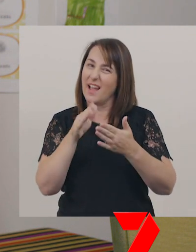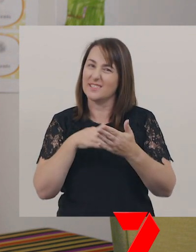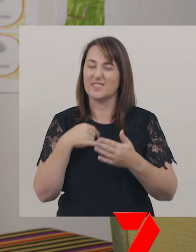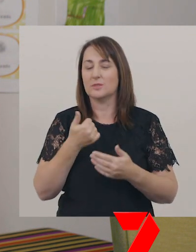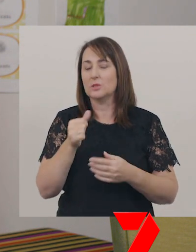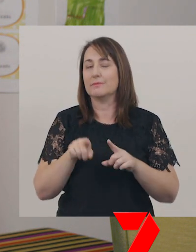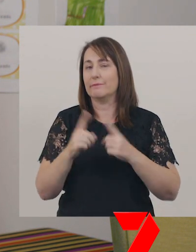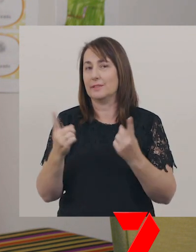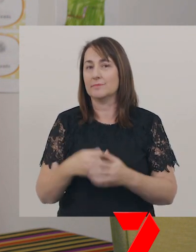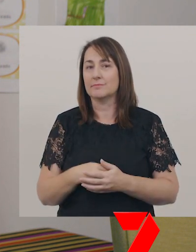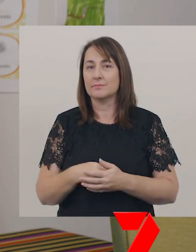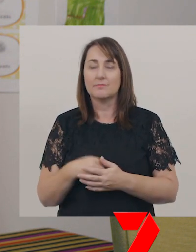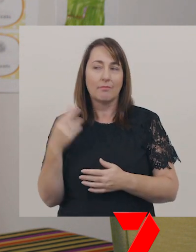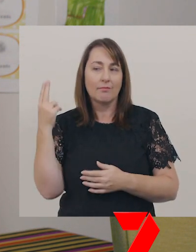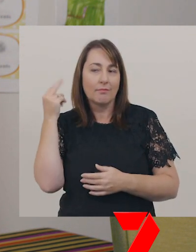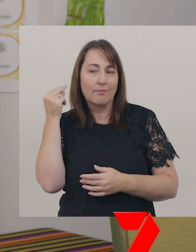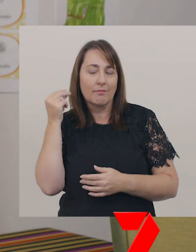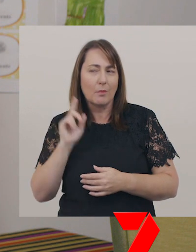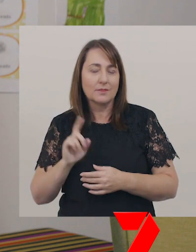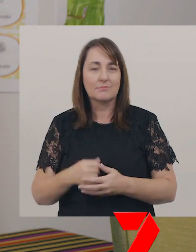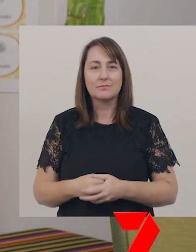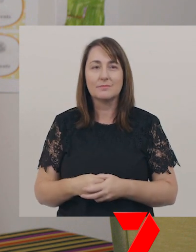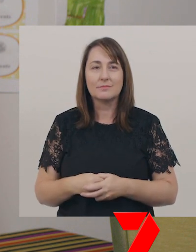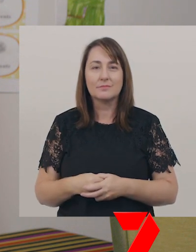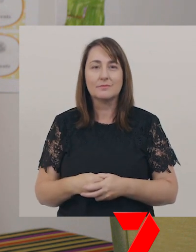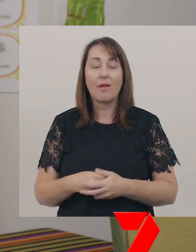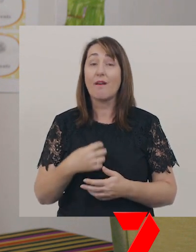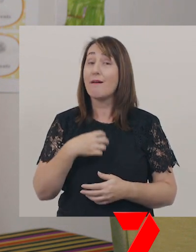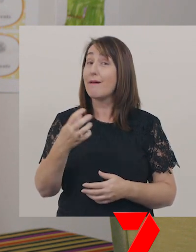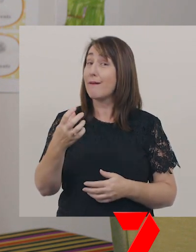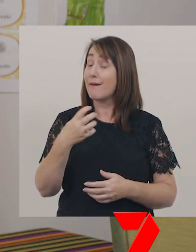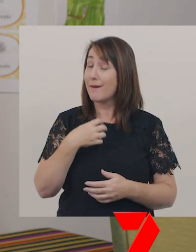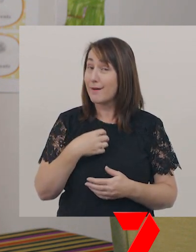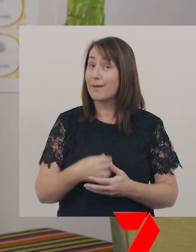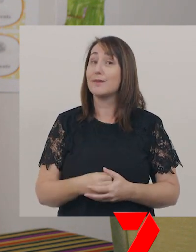What’s that? Oh.